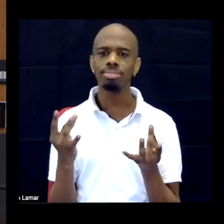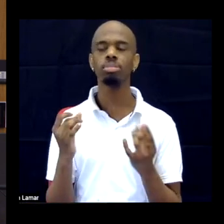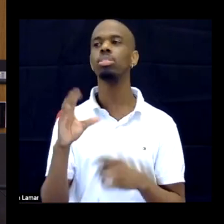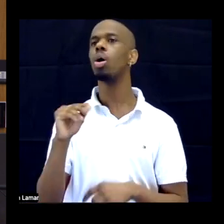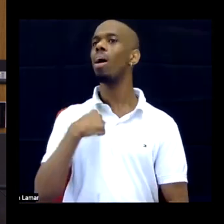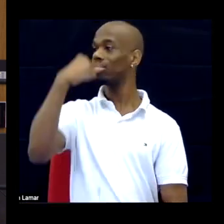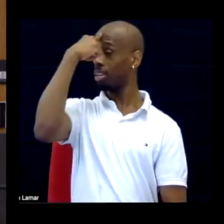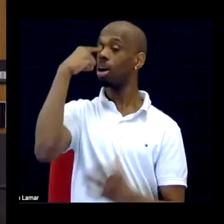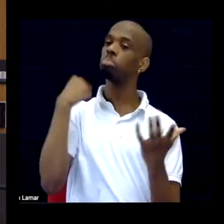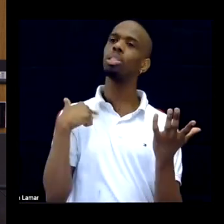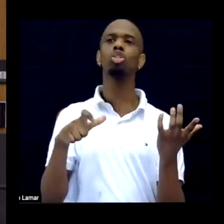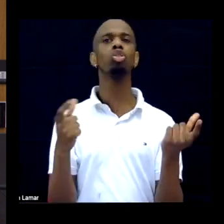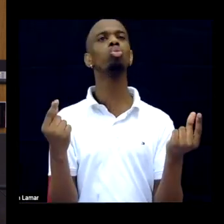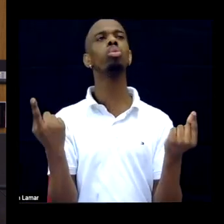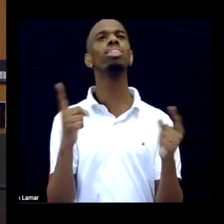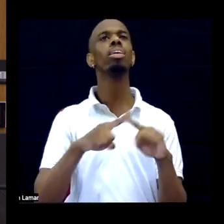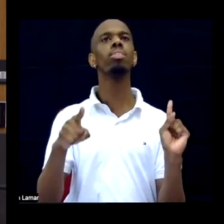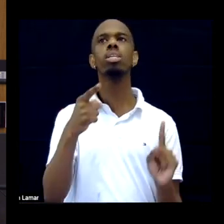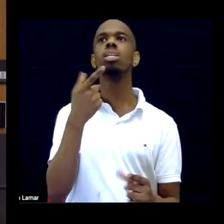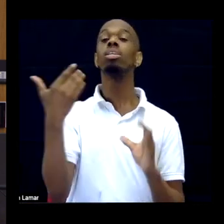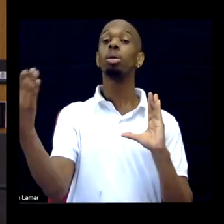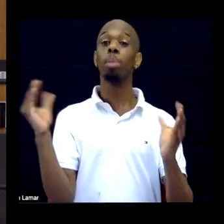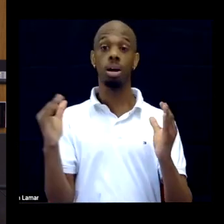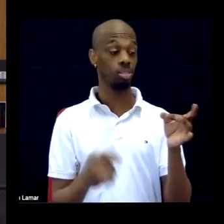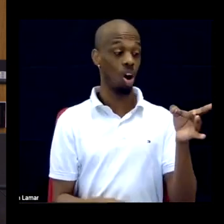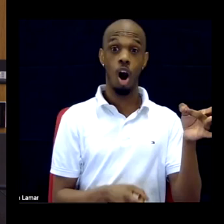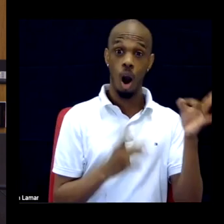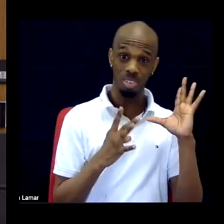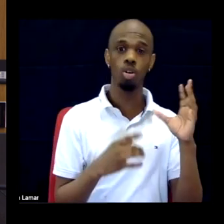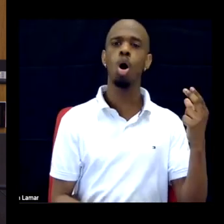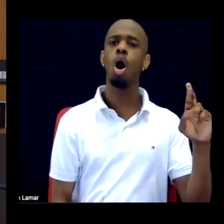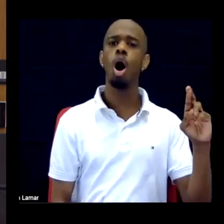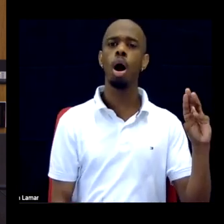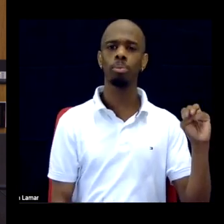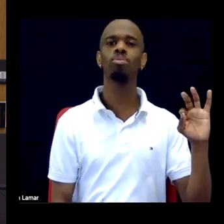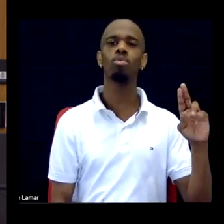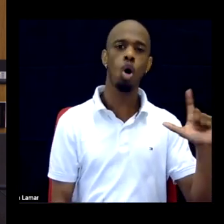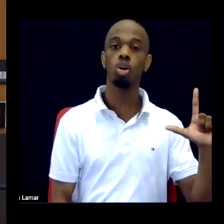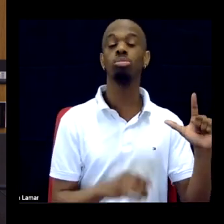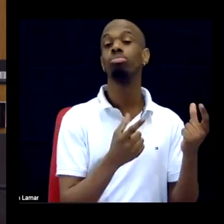What should I do differently in distinguishing between the harmful conduct and the person